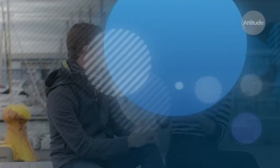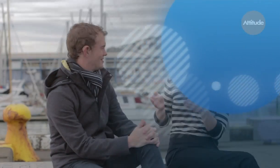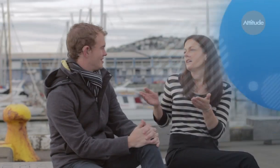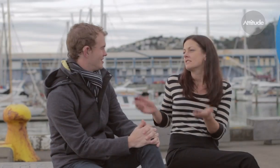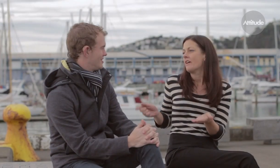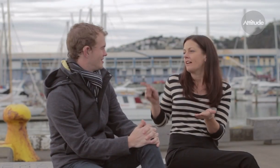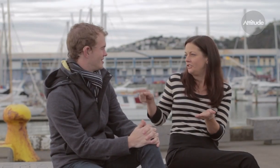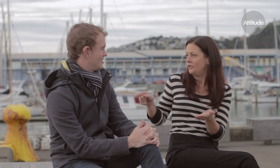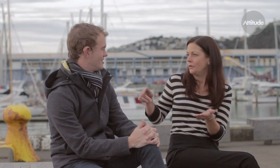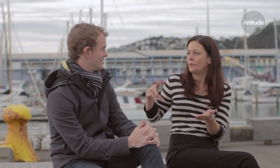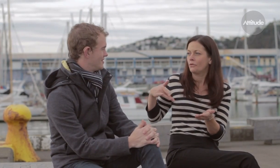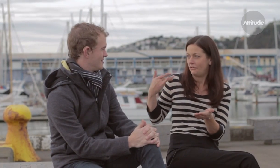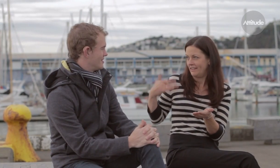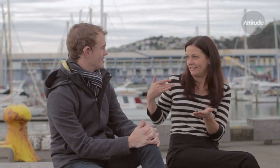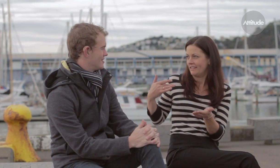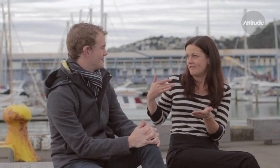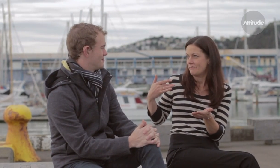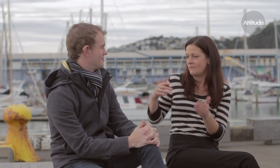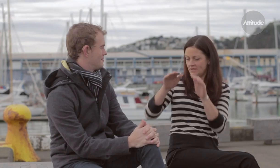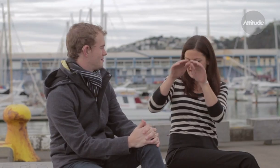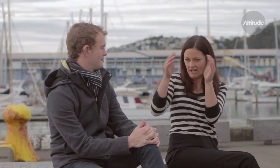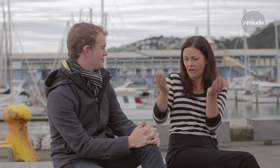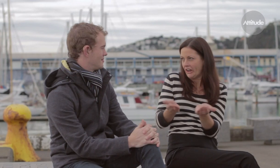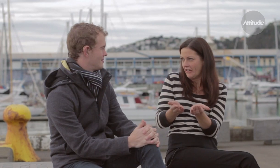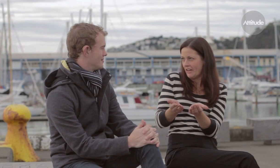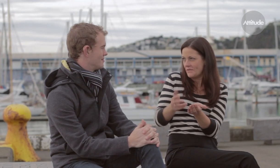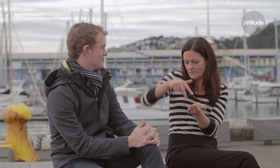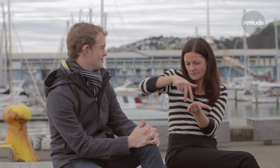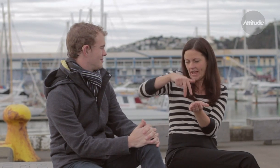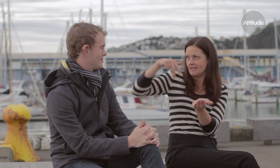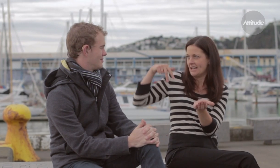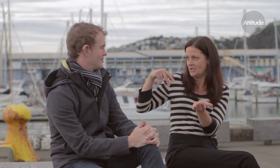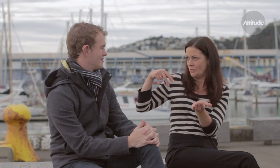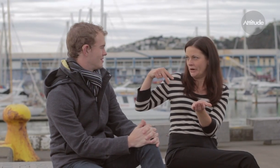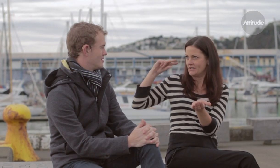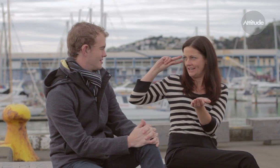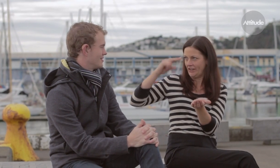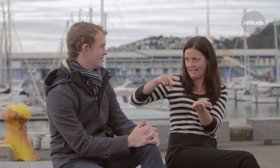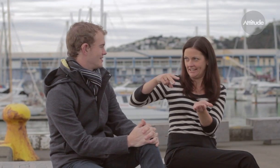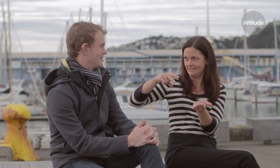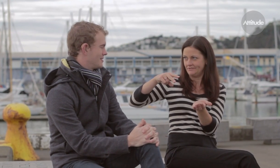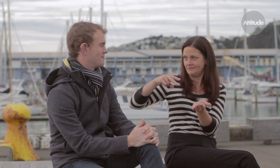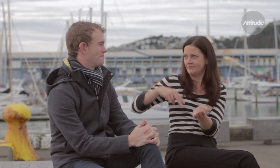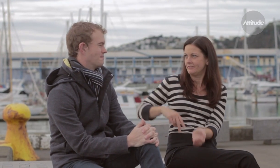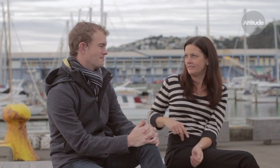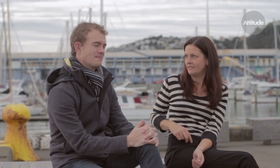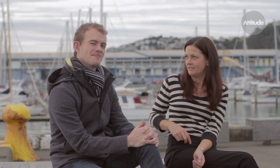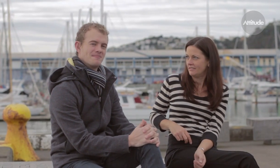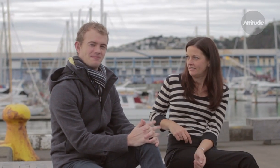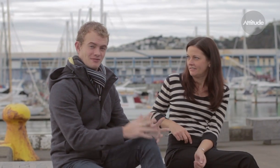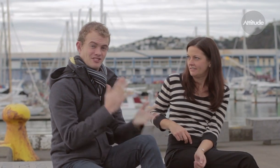So how did you feel taking a look outside your world and looking in?